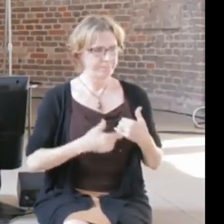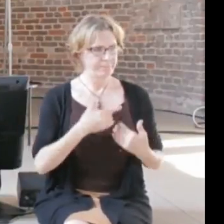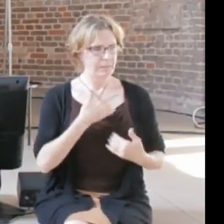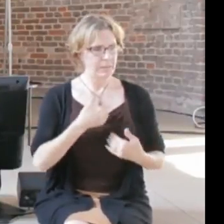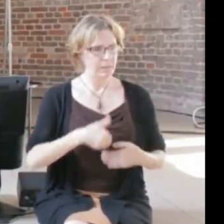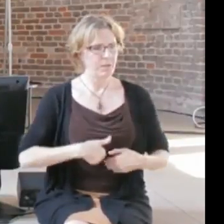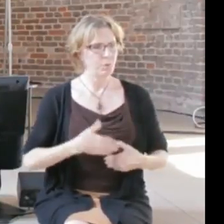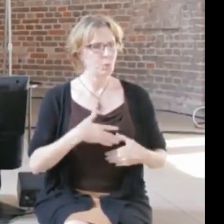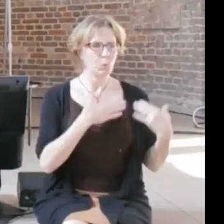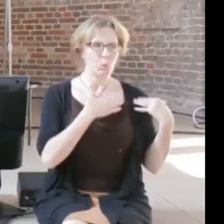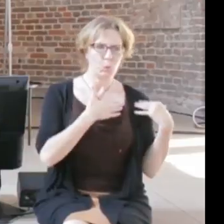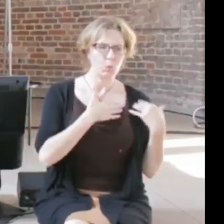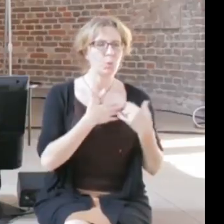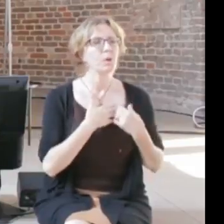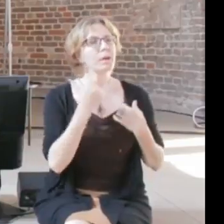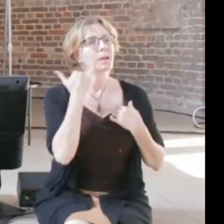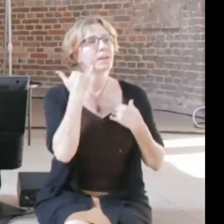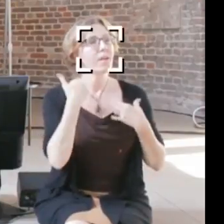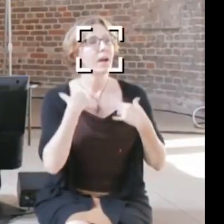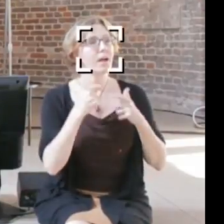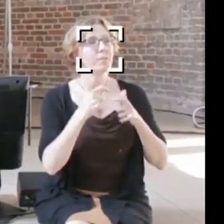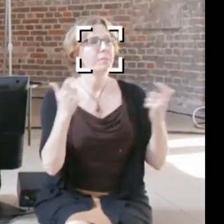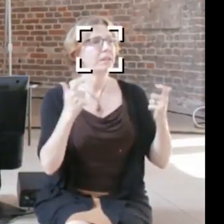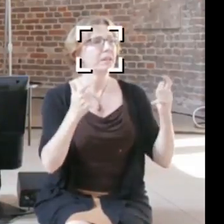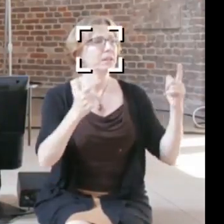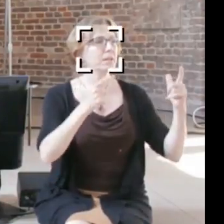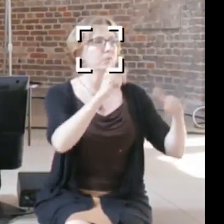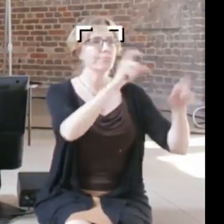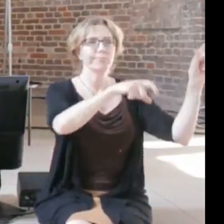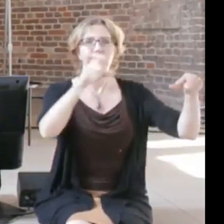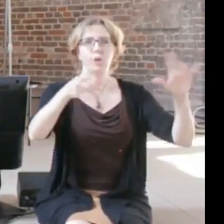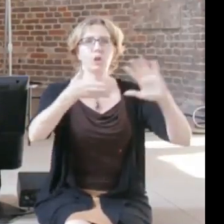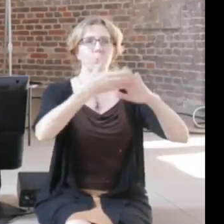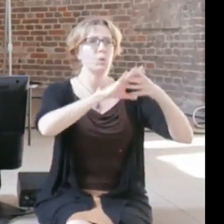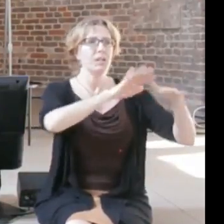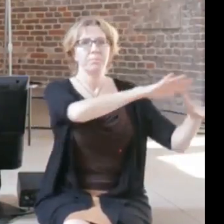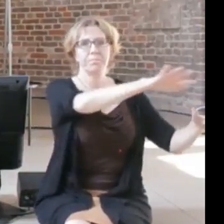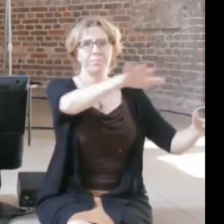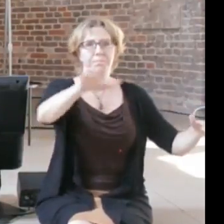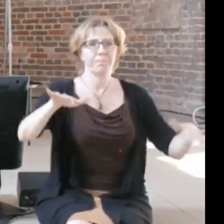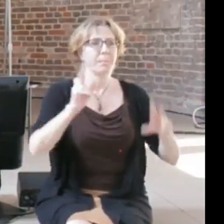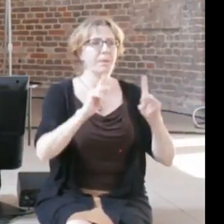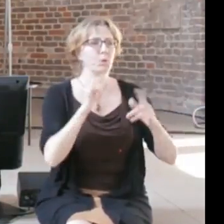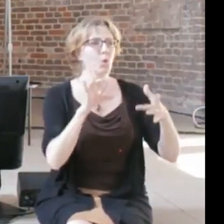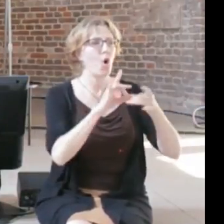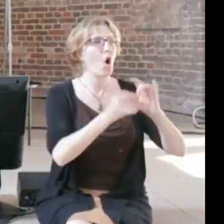like an online community like YouTubers for example, actually speak up with their own